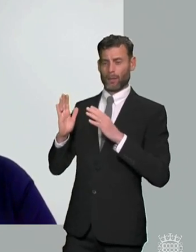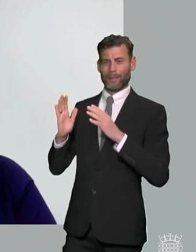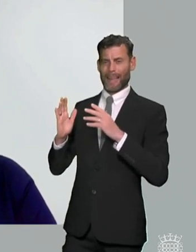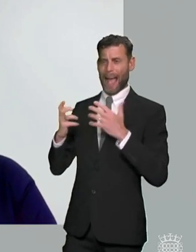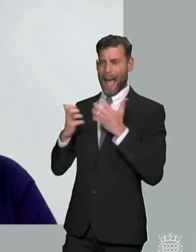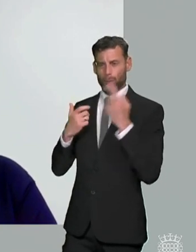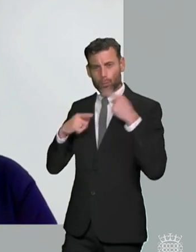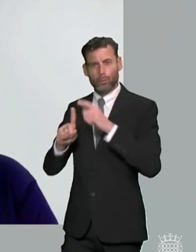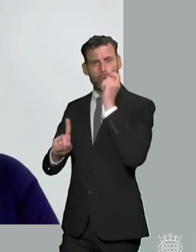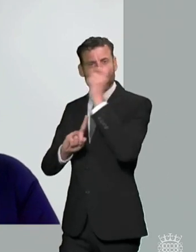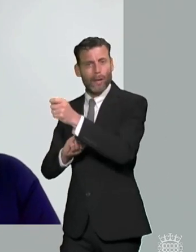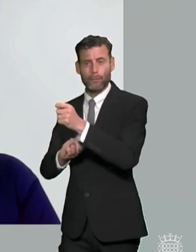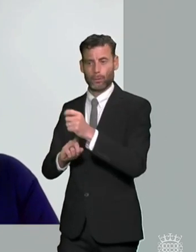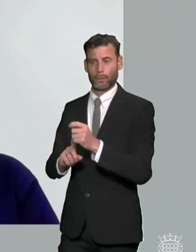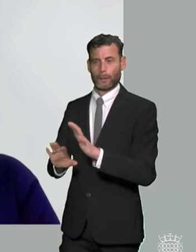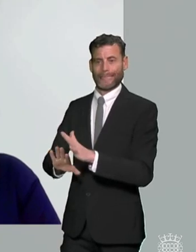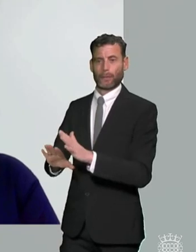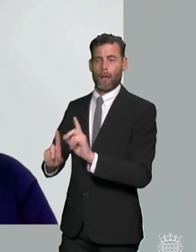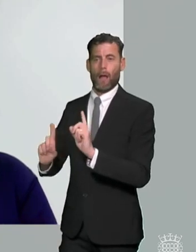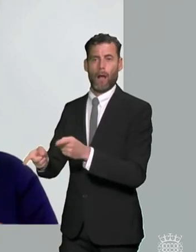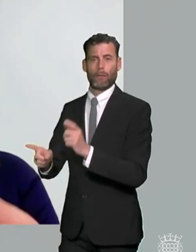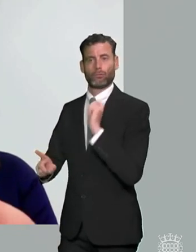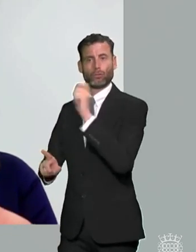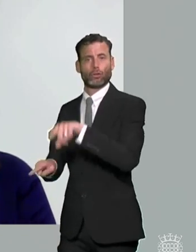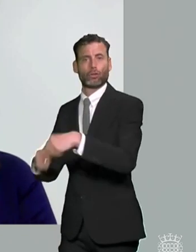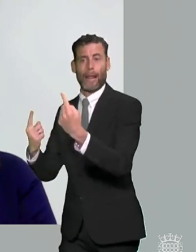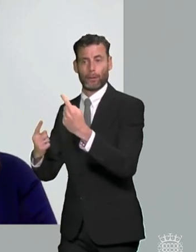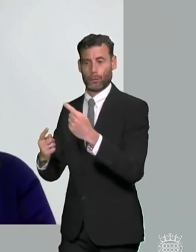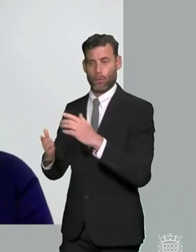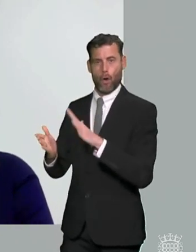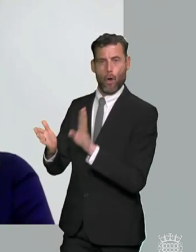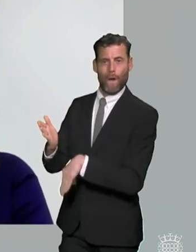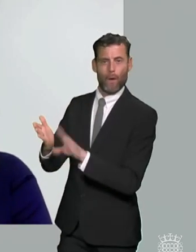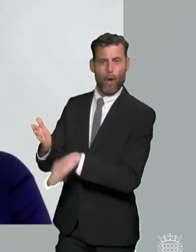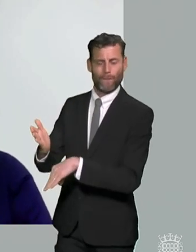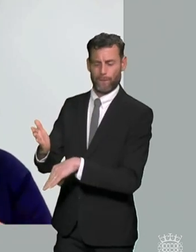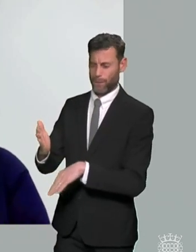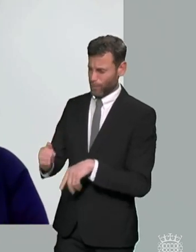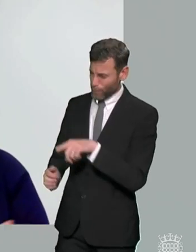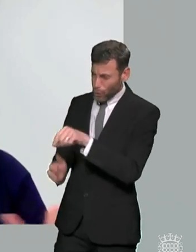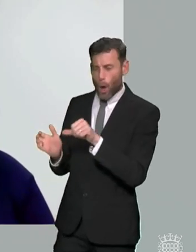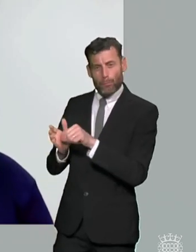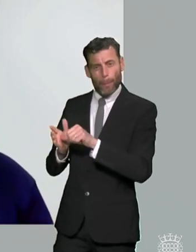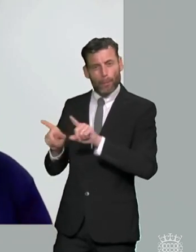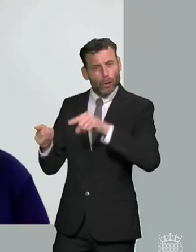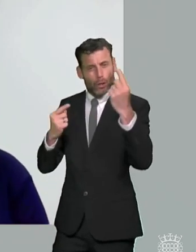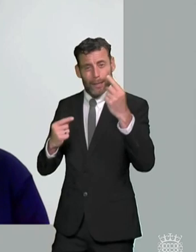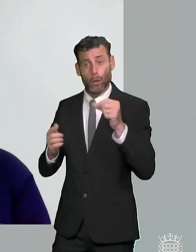decision making and and i just want to pick up on the point maroona was making earlier about the national standards and being welcomed because i can understand that parents would like